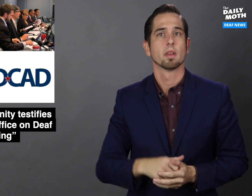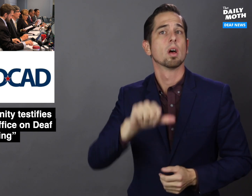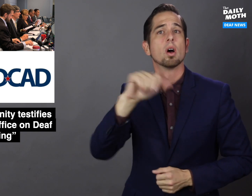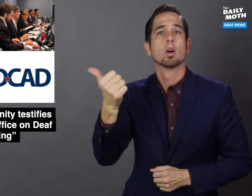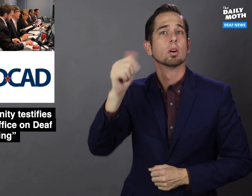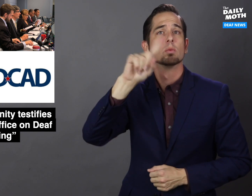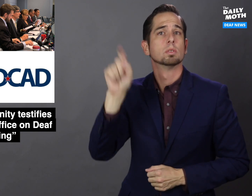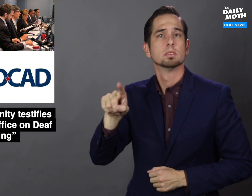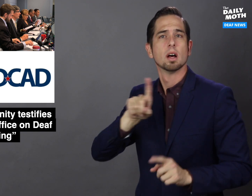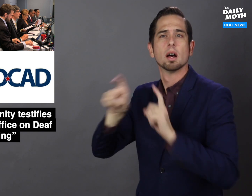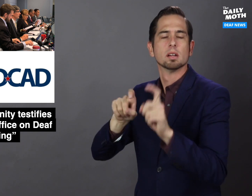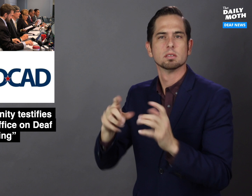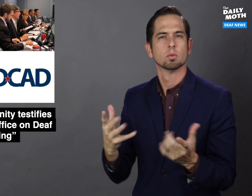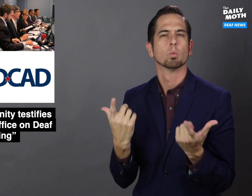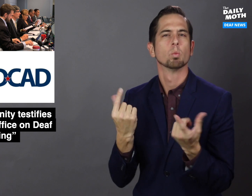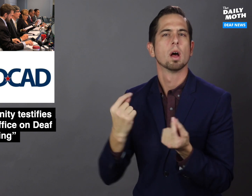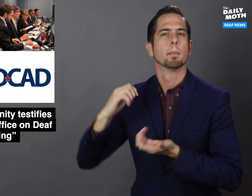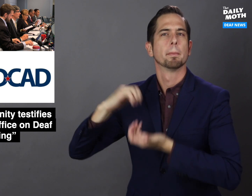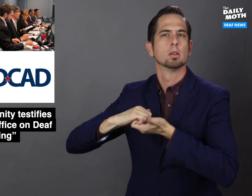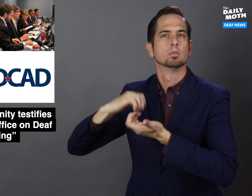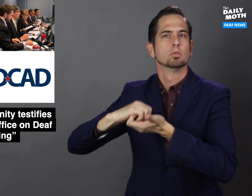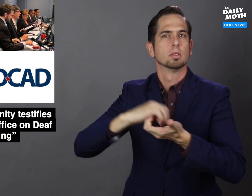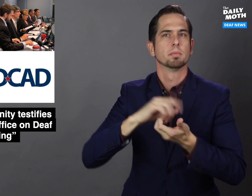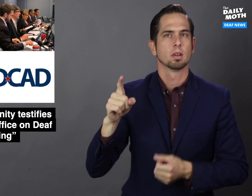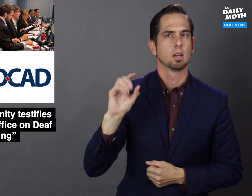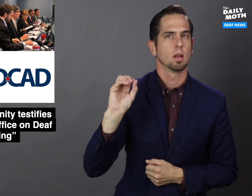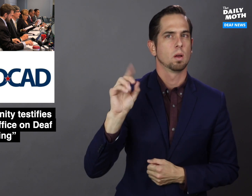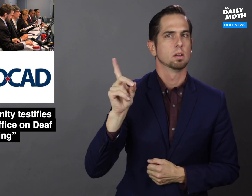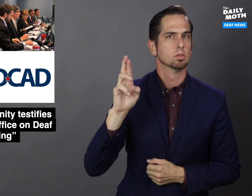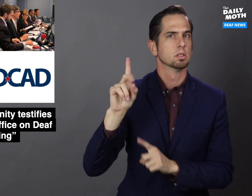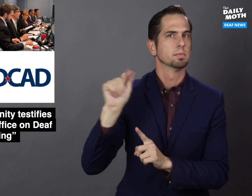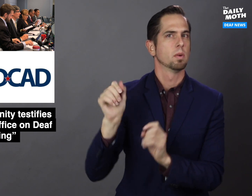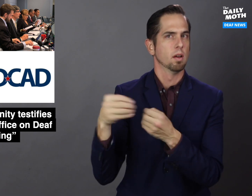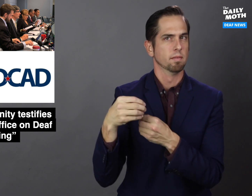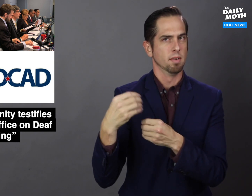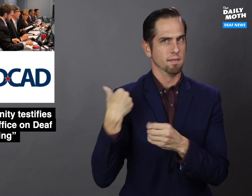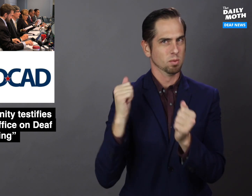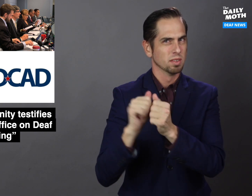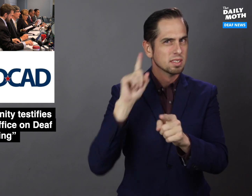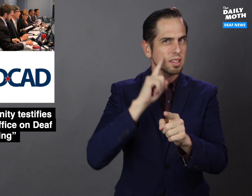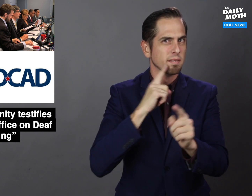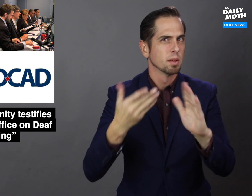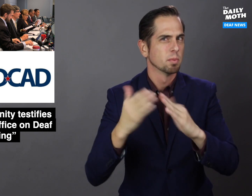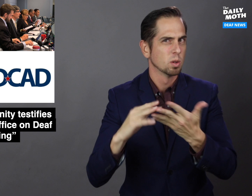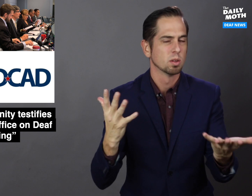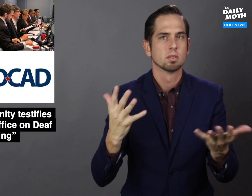Another question was, "What partnerships does the ODR have with the Deaf community?"